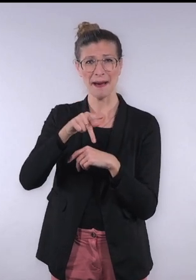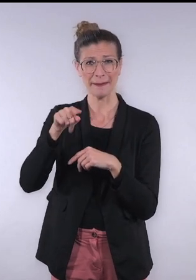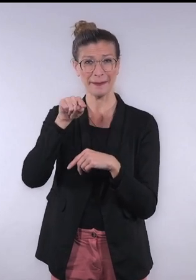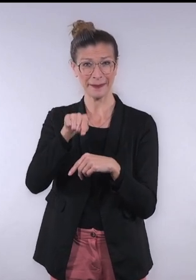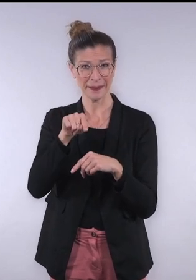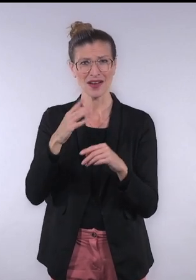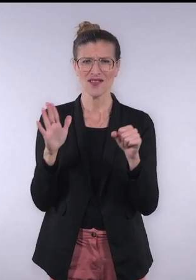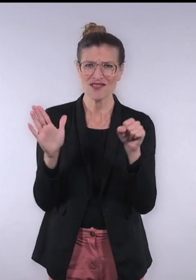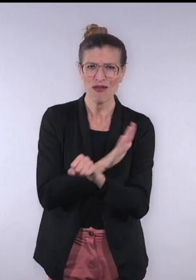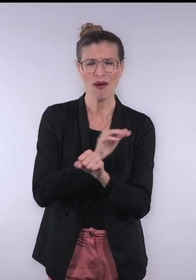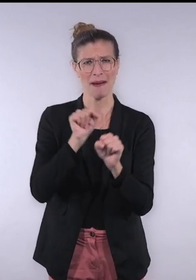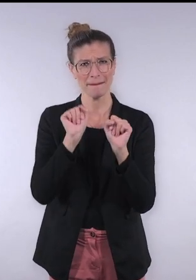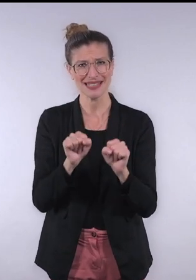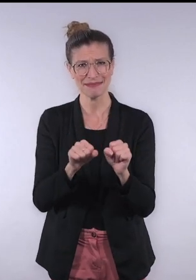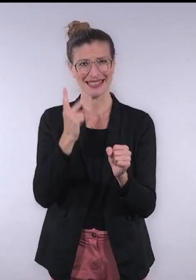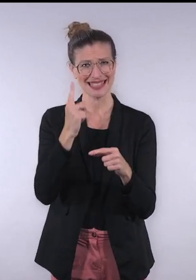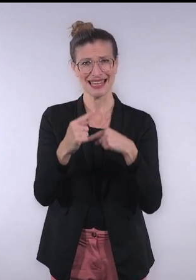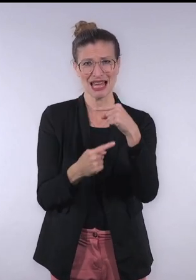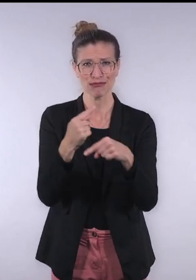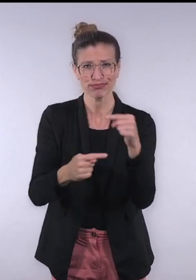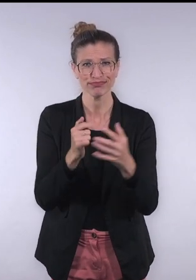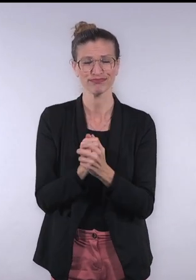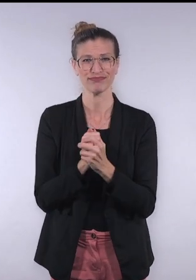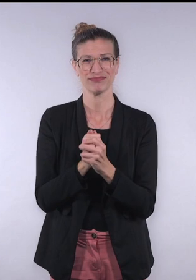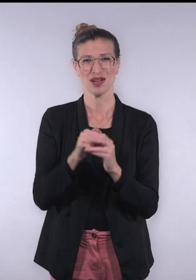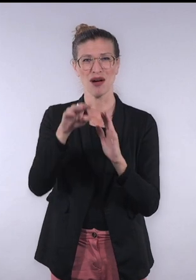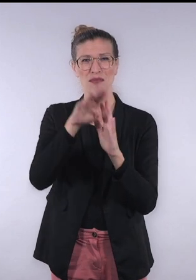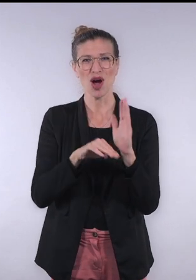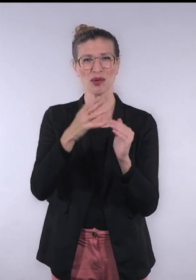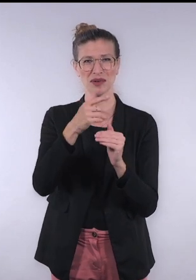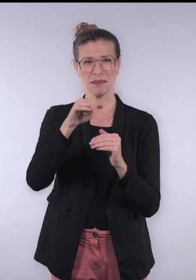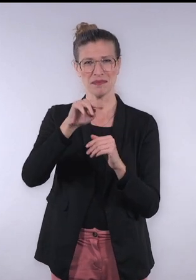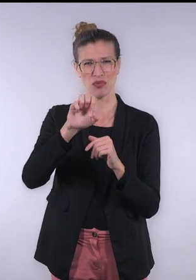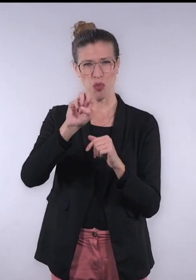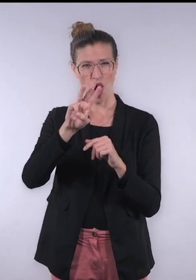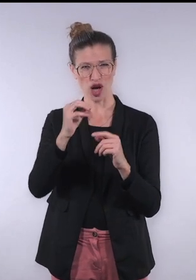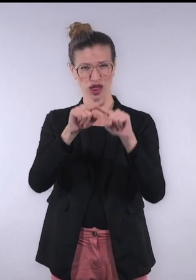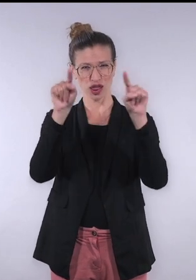or it can deploy it full on premises. You have browser add-ins and Microsoft Word add-ins.